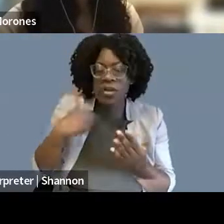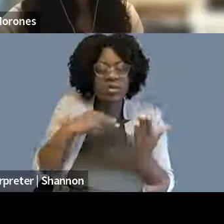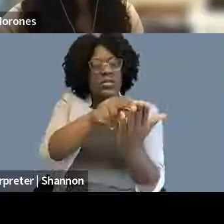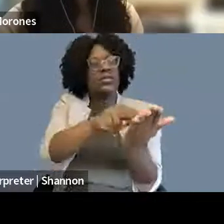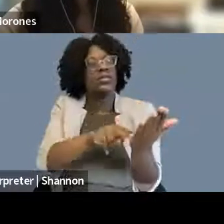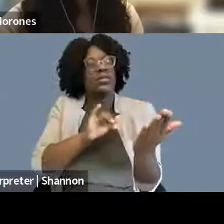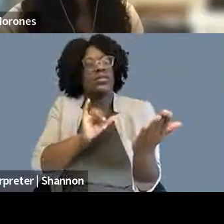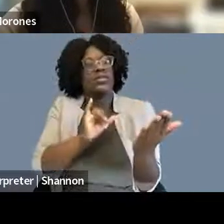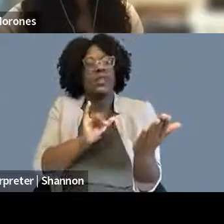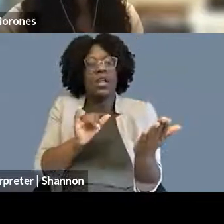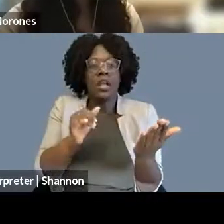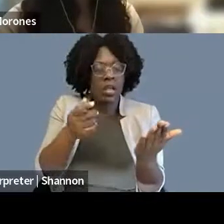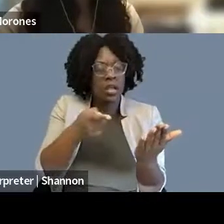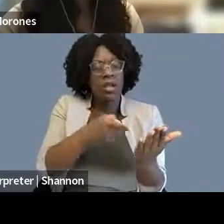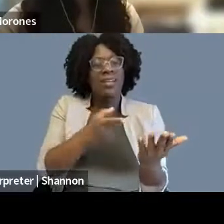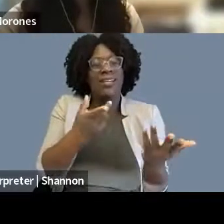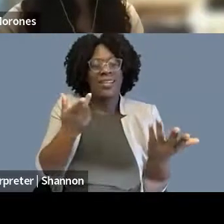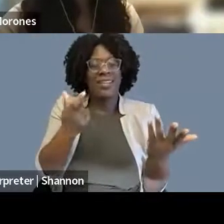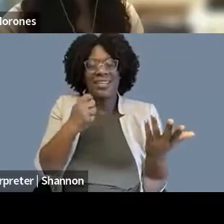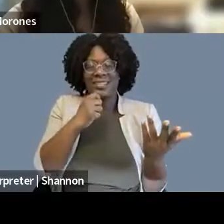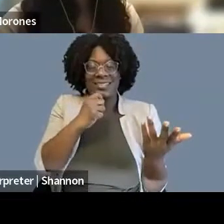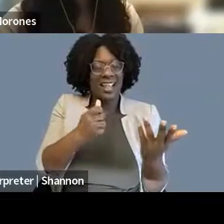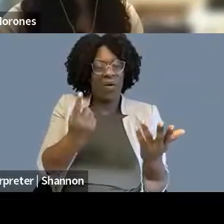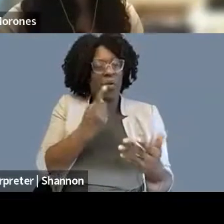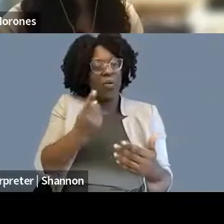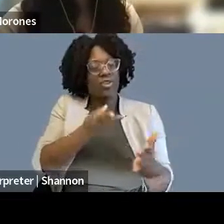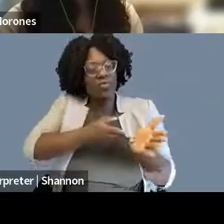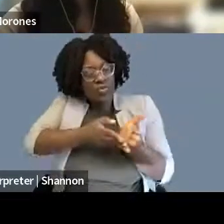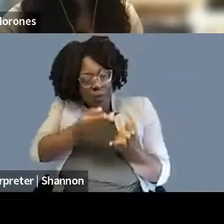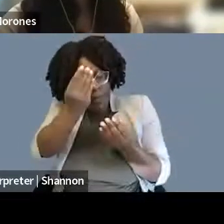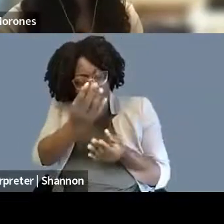And that is my ongoing talking point, honestly, Kendra.